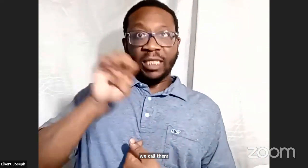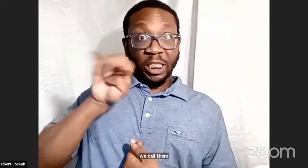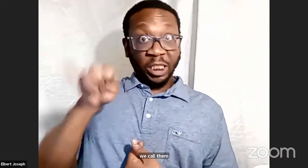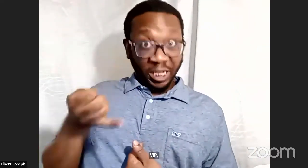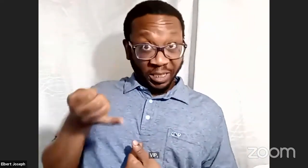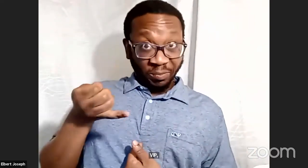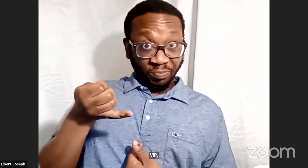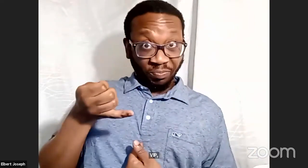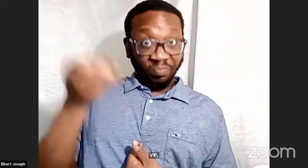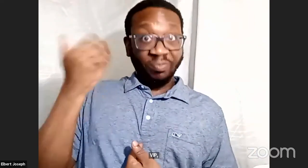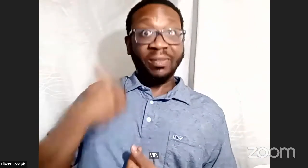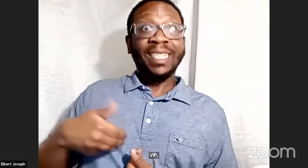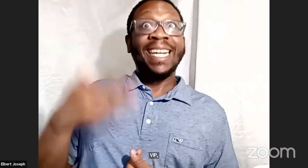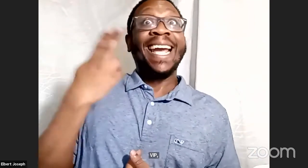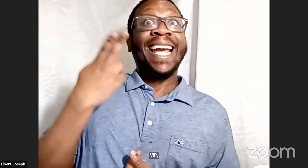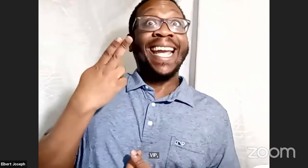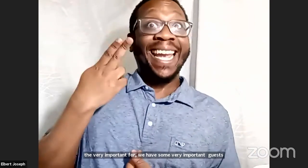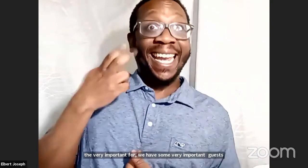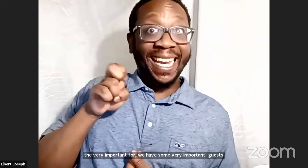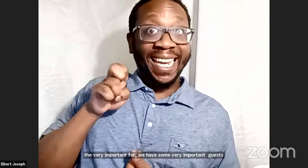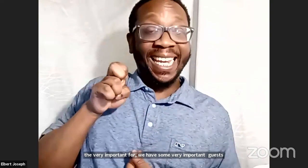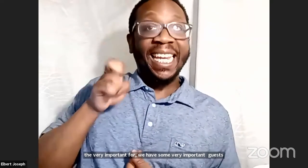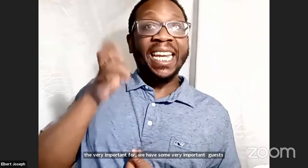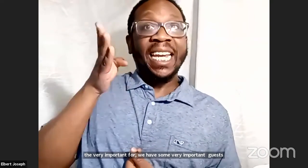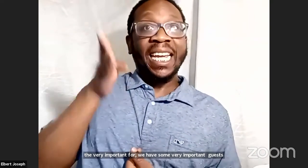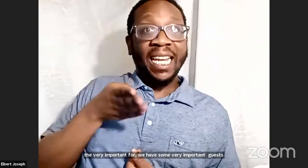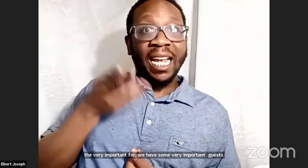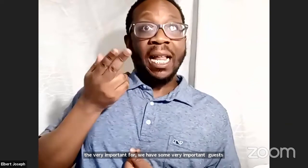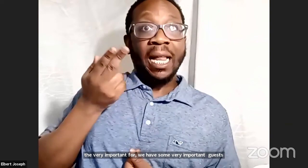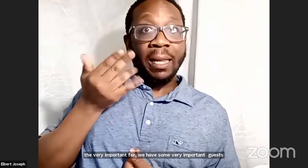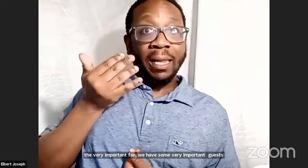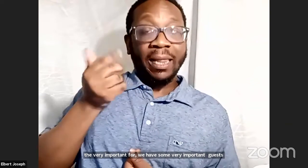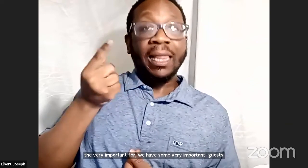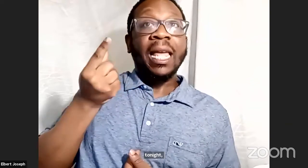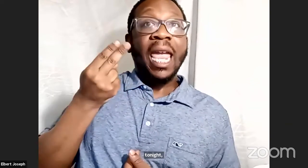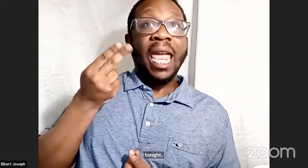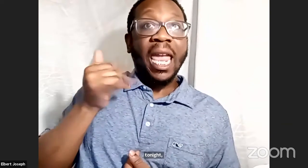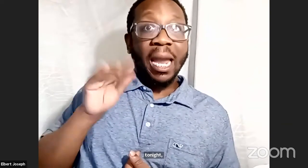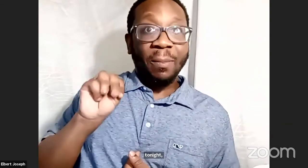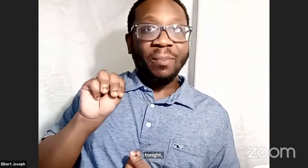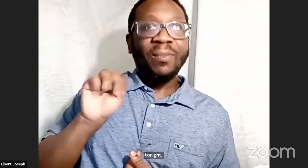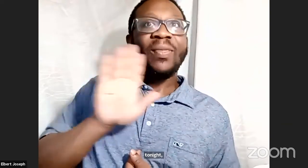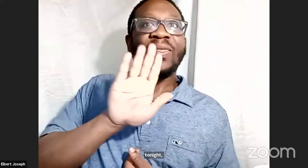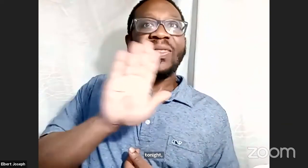I do want to, again, myself as Elbert, Joseph I also go by E.J